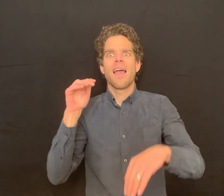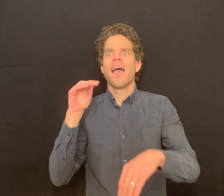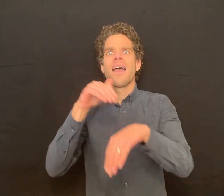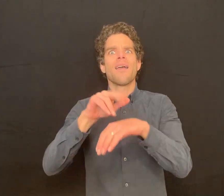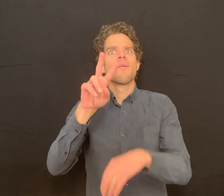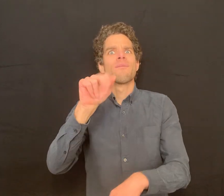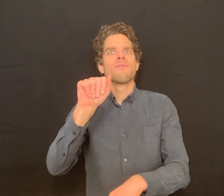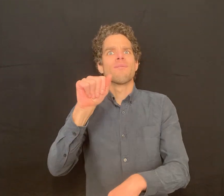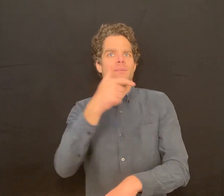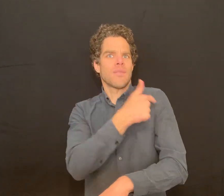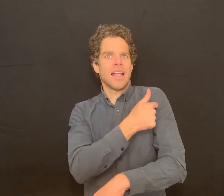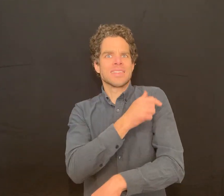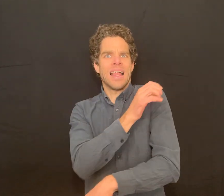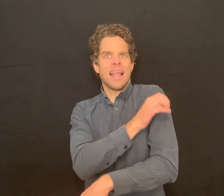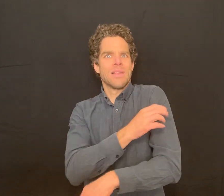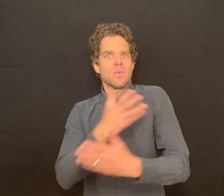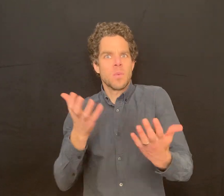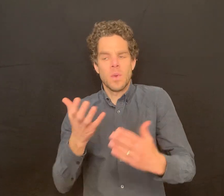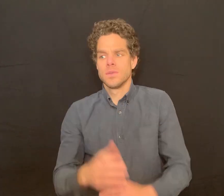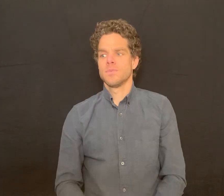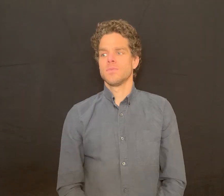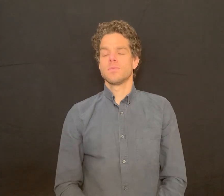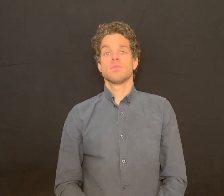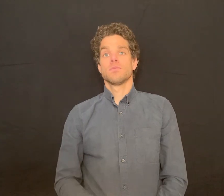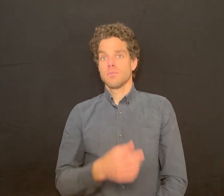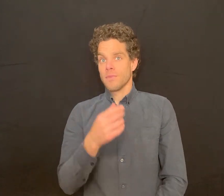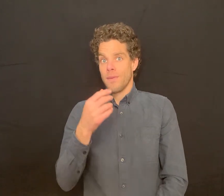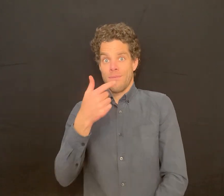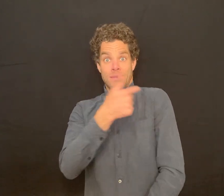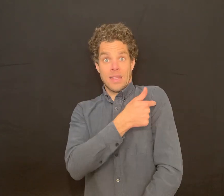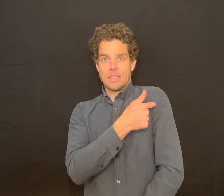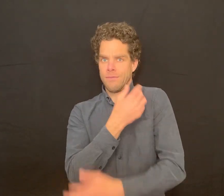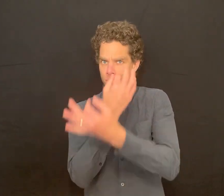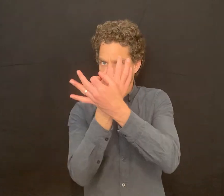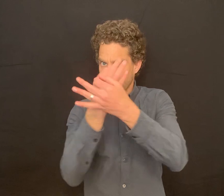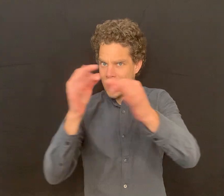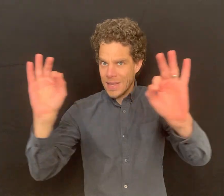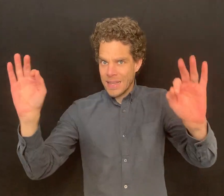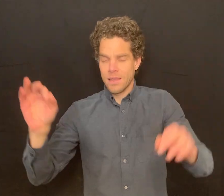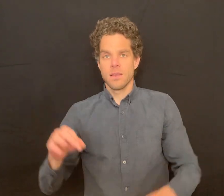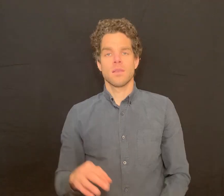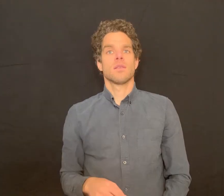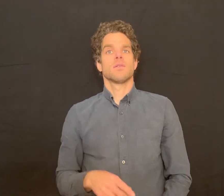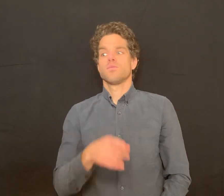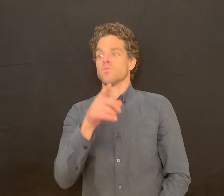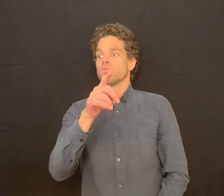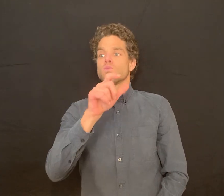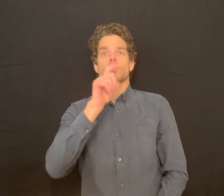So what do you expect that the vaccination clinic: The vaccine is free of cost,